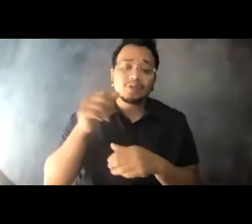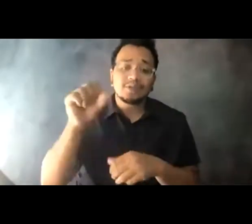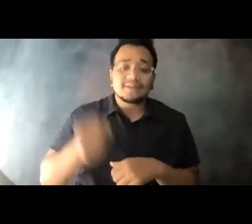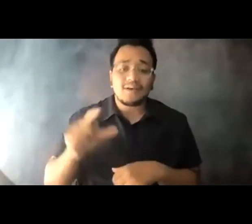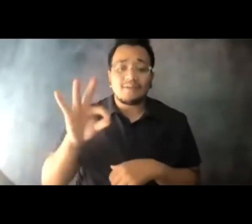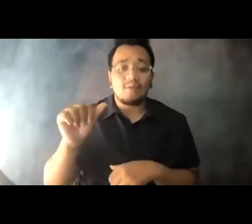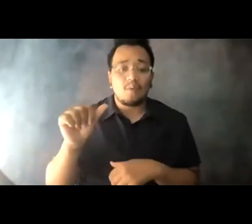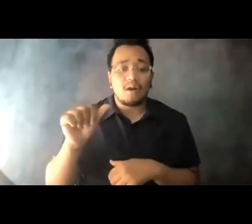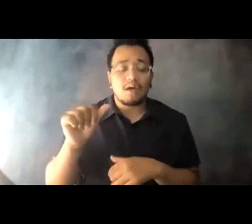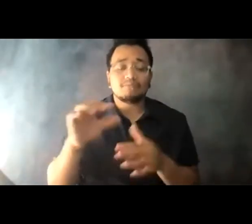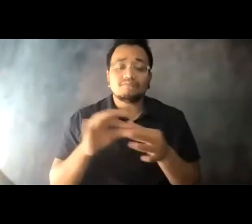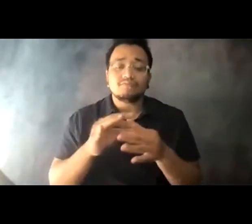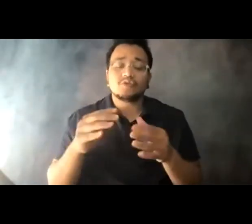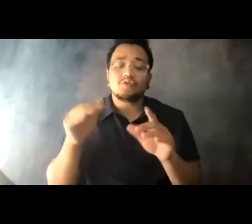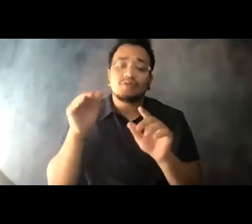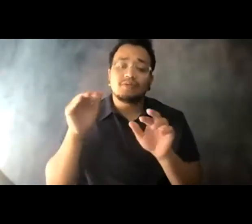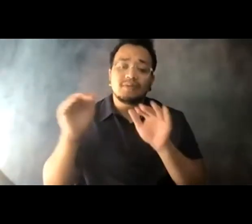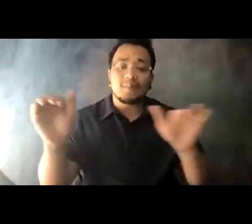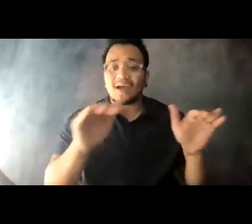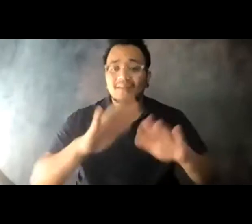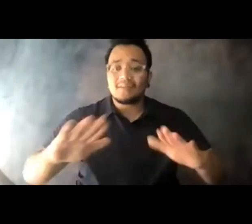folks that transit is open and that people all